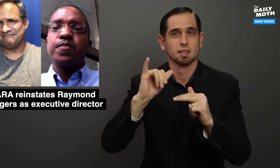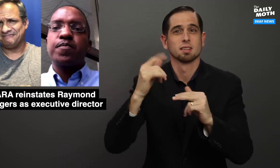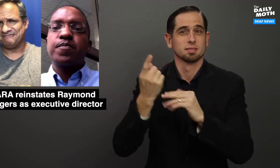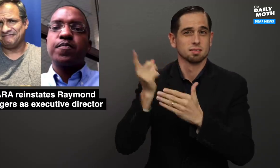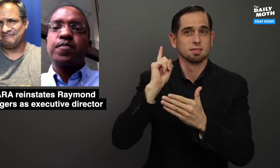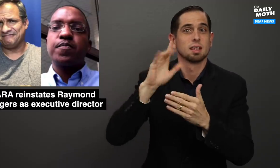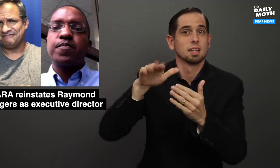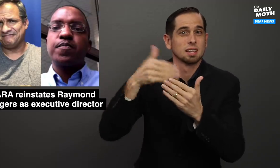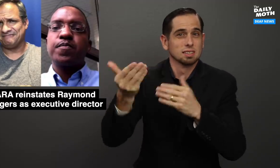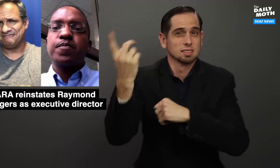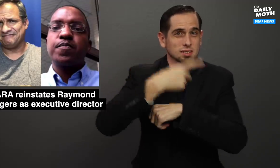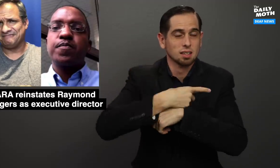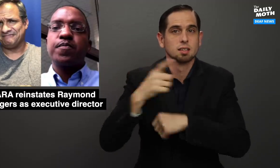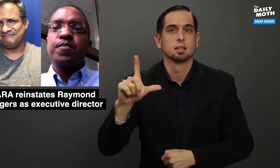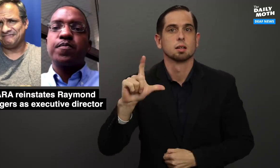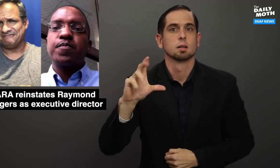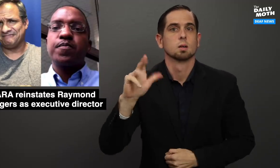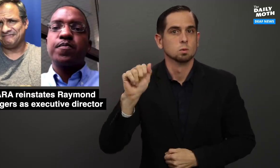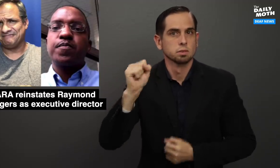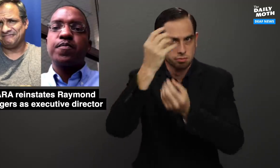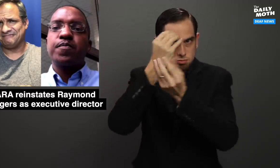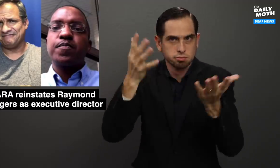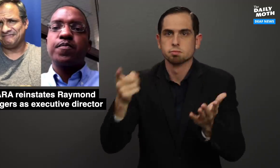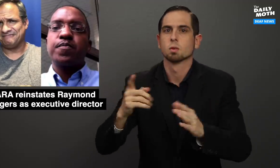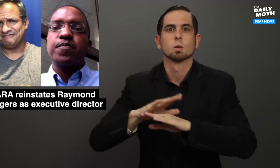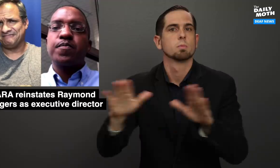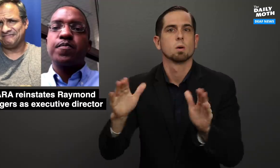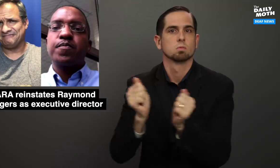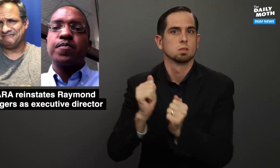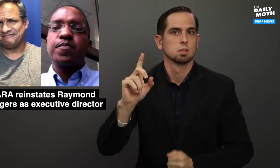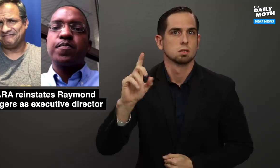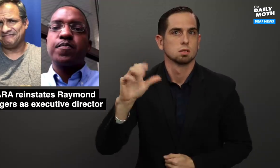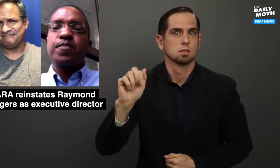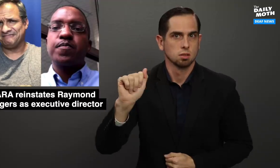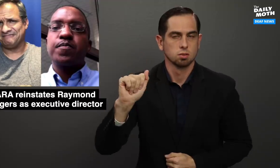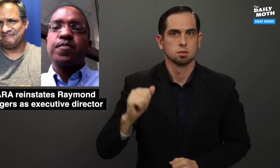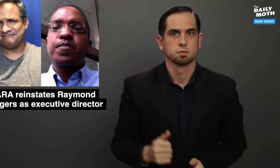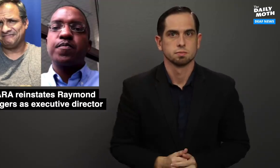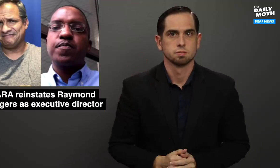The next day, Lucas said that he was no longer with DCARA.